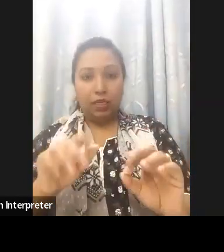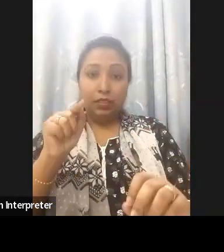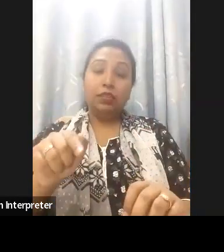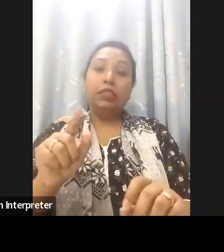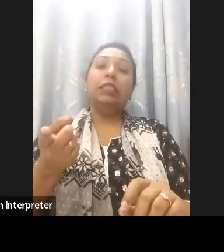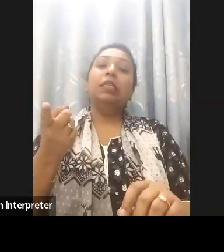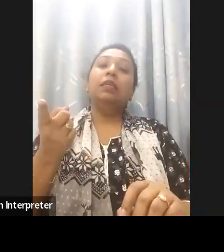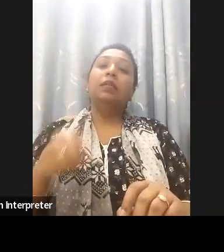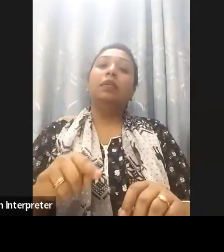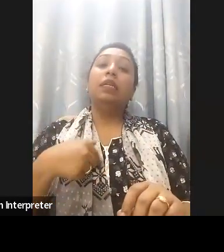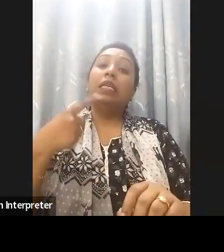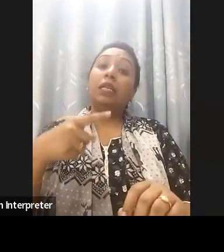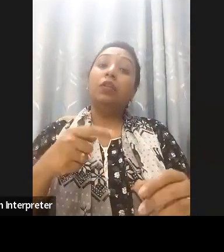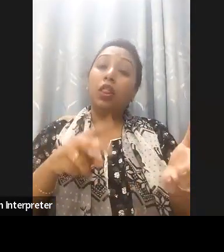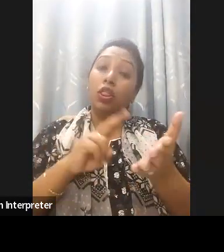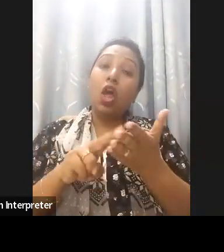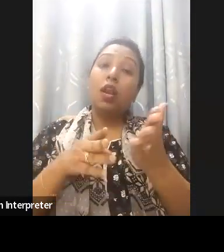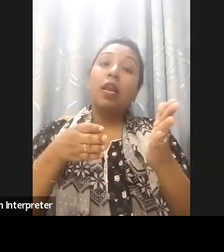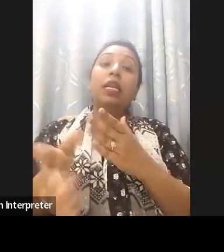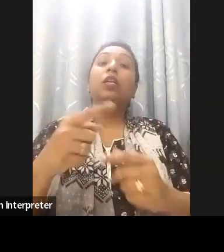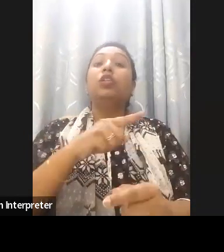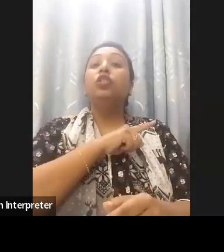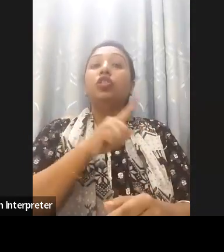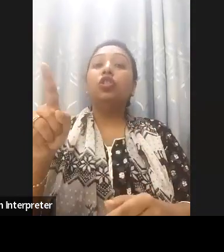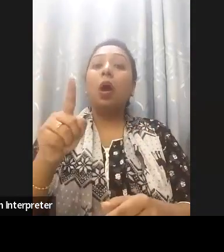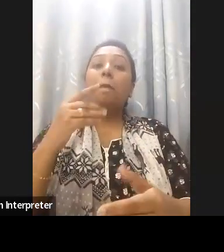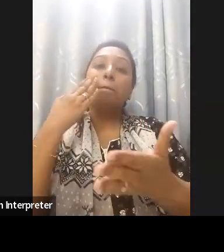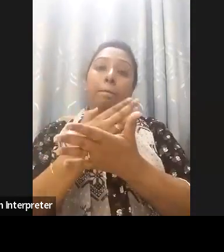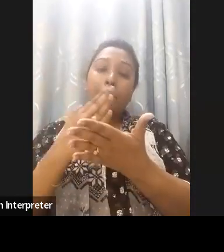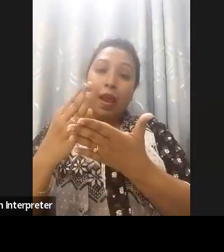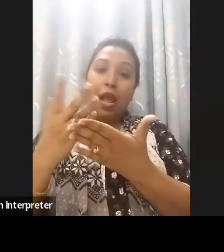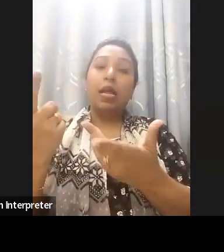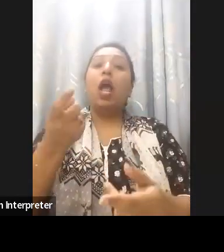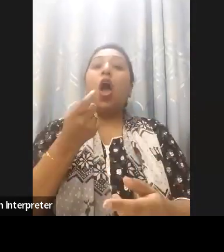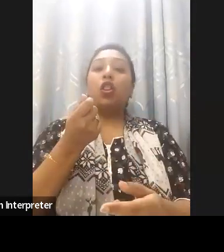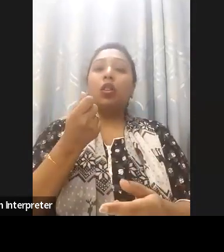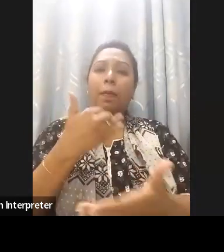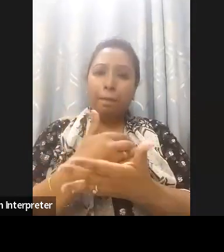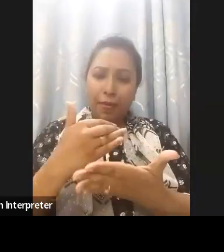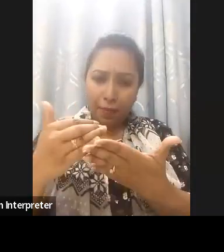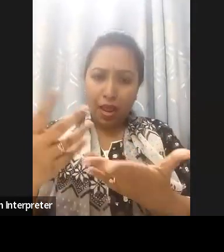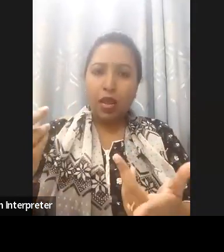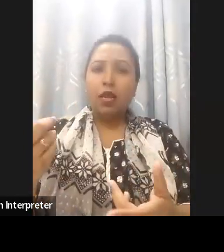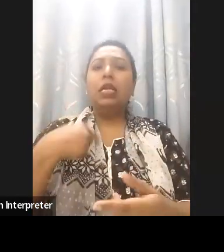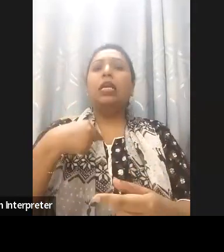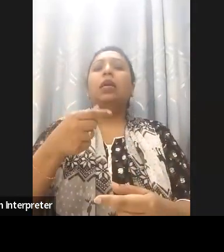this is important in every aspect of the economy. it's important for every industry because as I